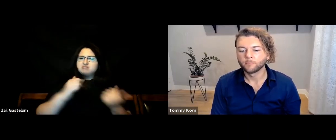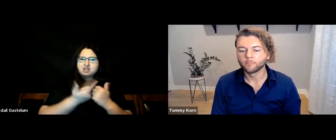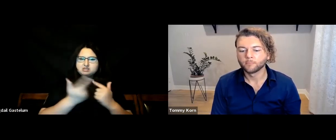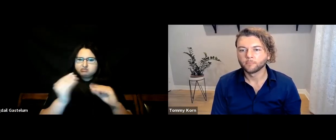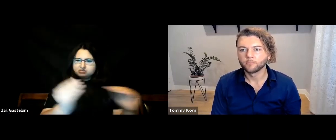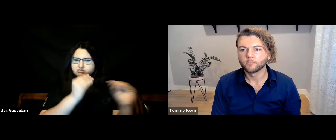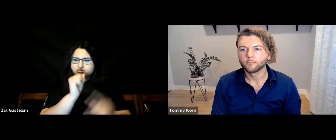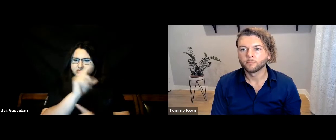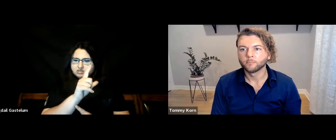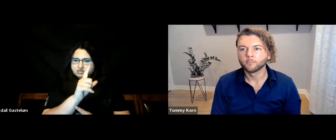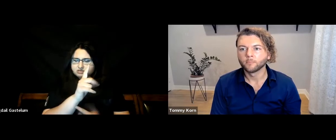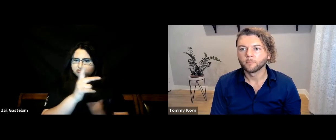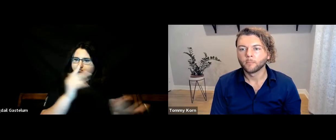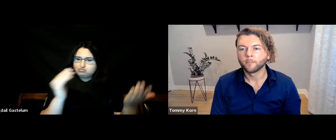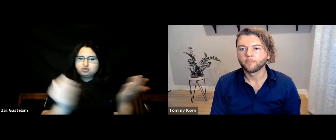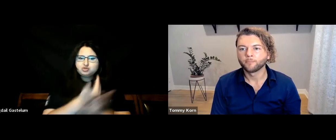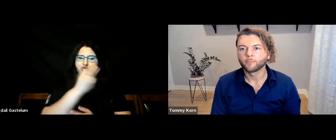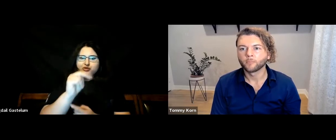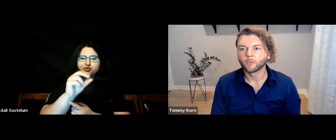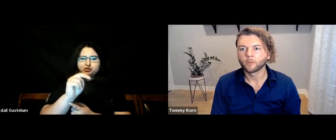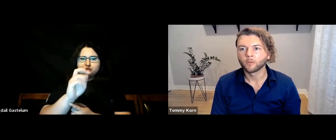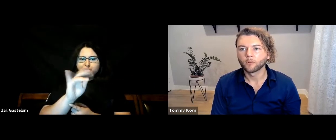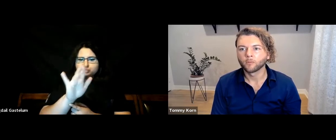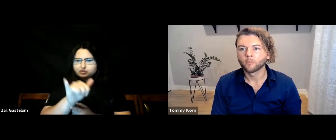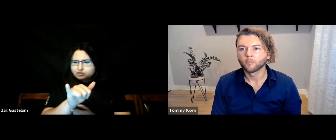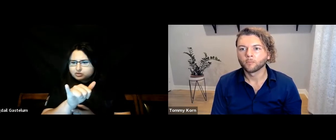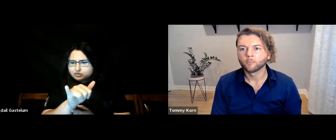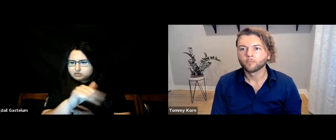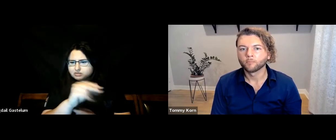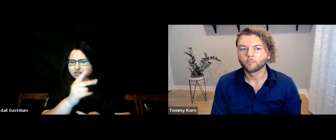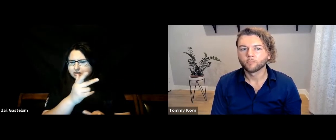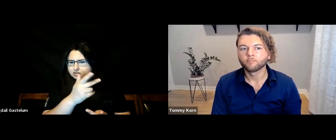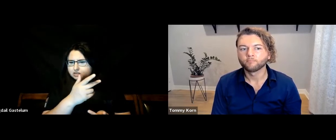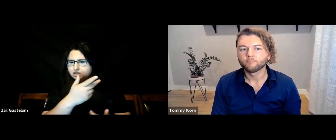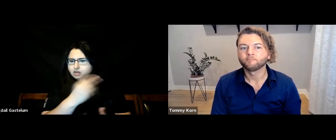“How do you approach teaching ASL with newer nonbinary